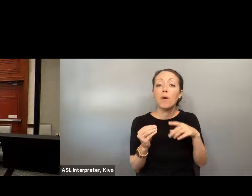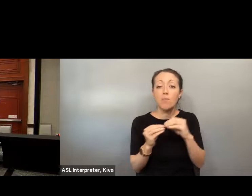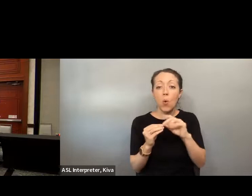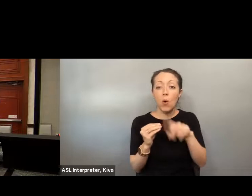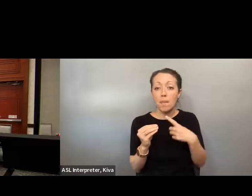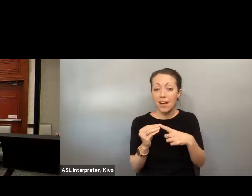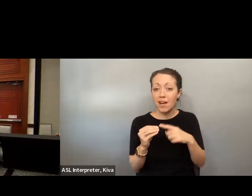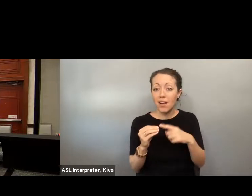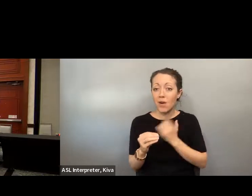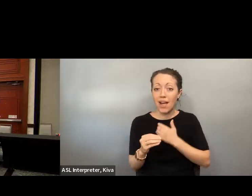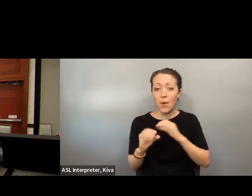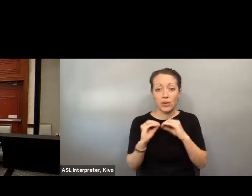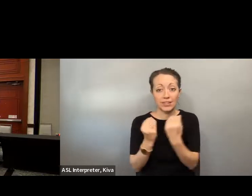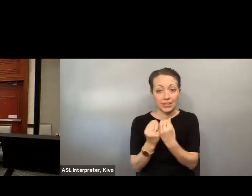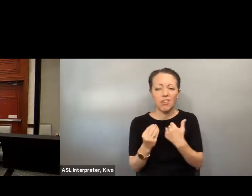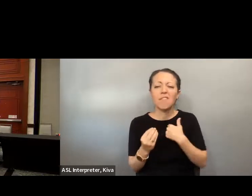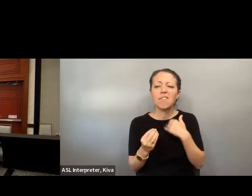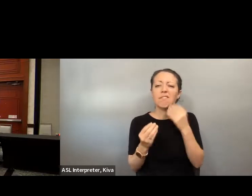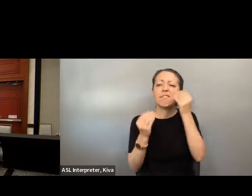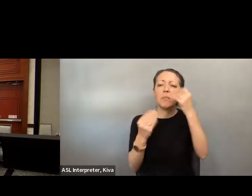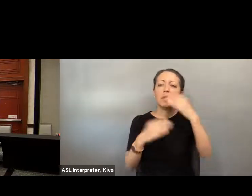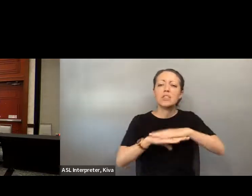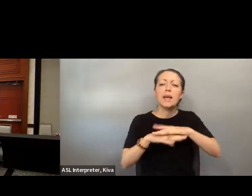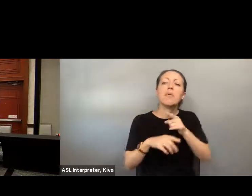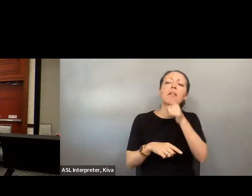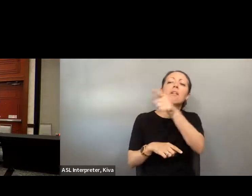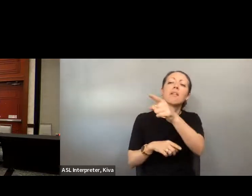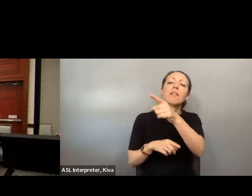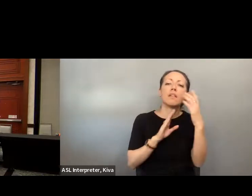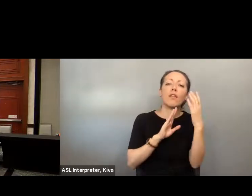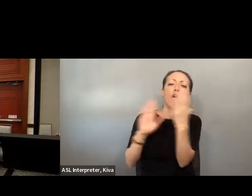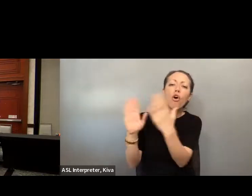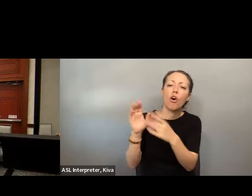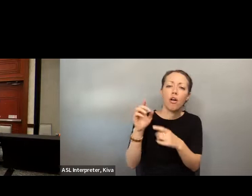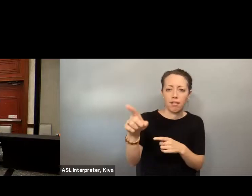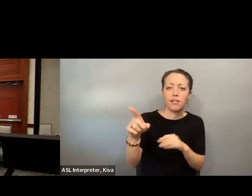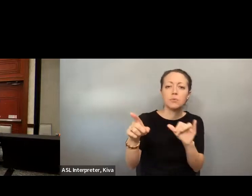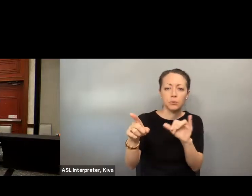need direct assistance from Disability Rights Florida on Do you wanna learn more about access to vote Florida coalition or disabilities? any particular issue. If you want to learn more about